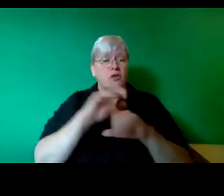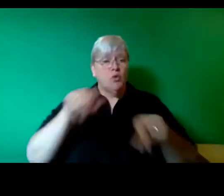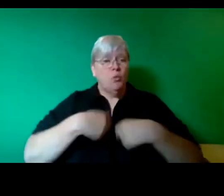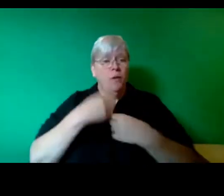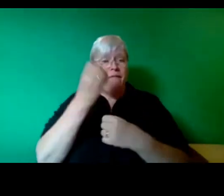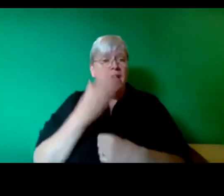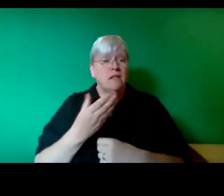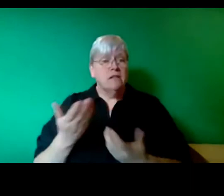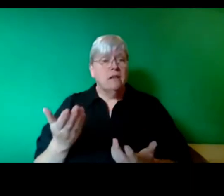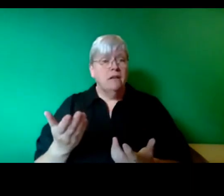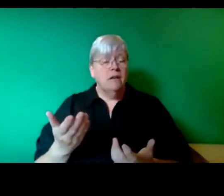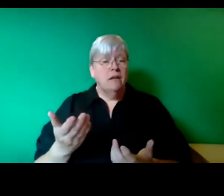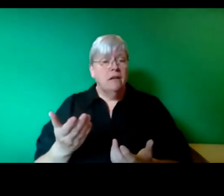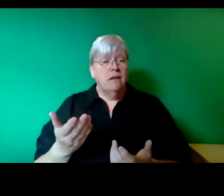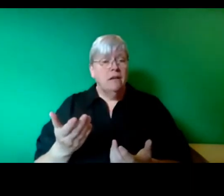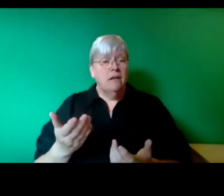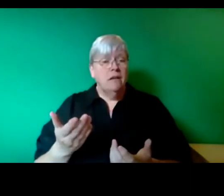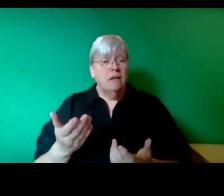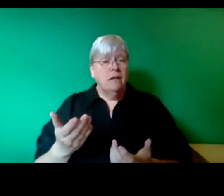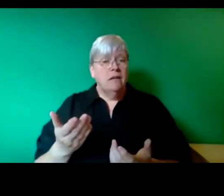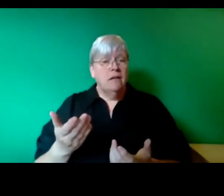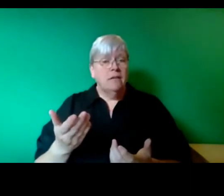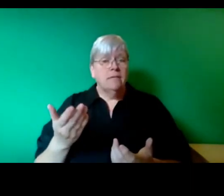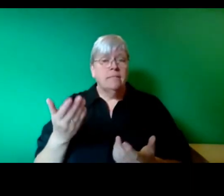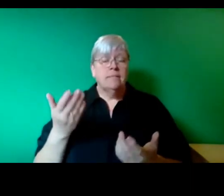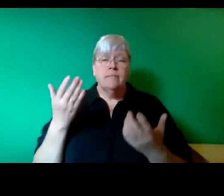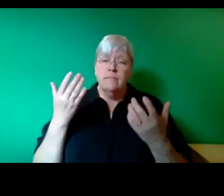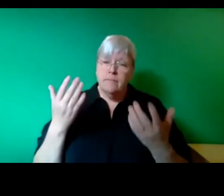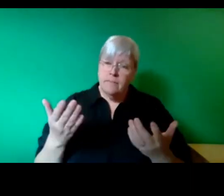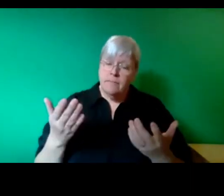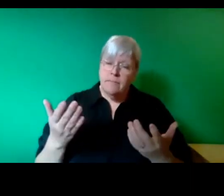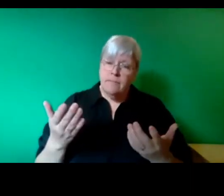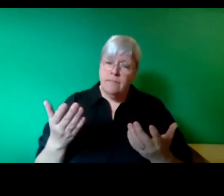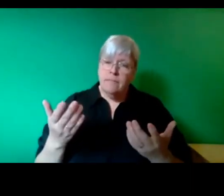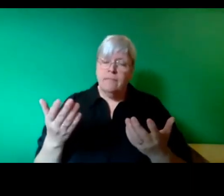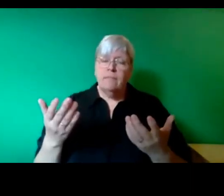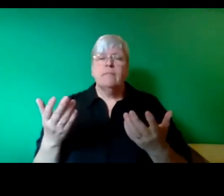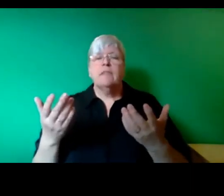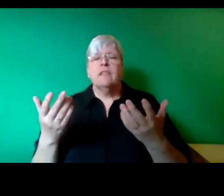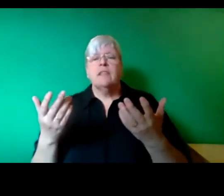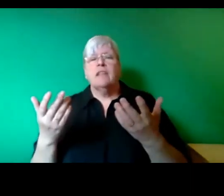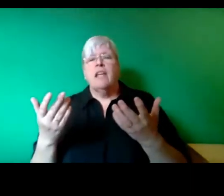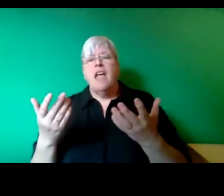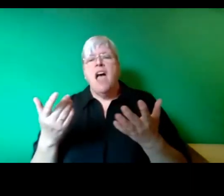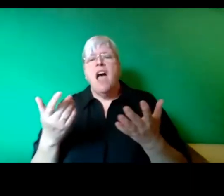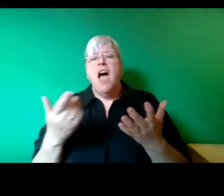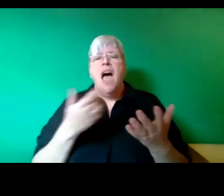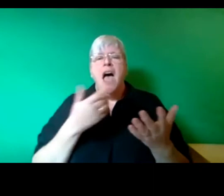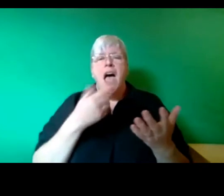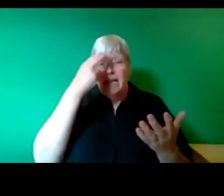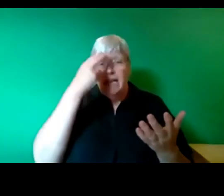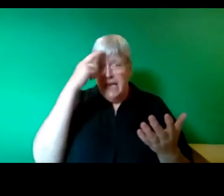Now Toni Mazzocchi's name came up, Roz thank you for reminding us of his legacy. Toni,